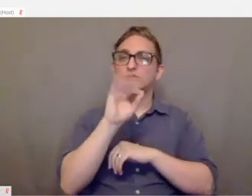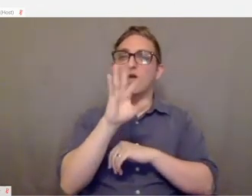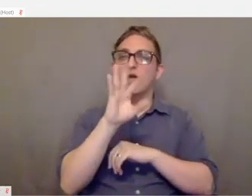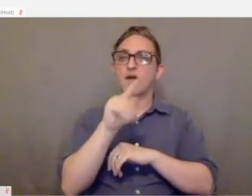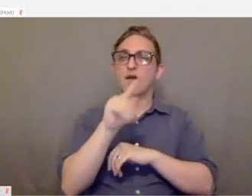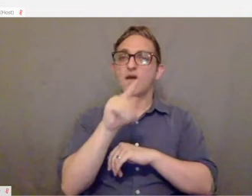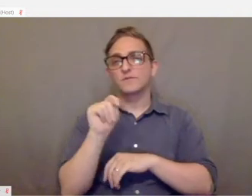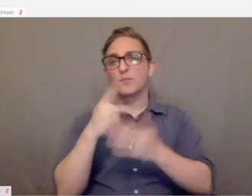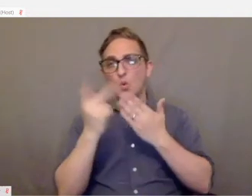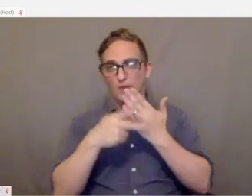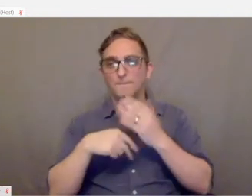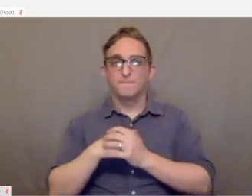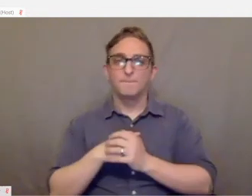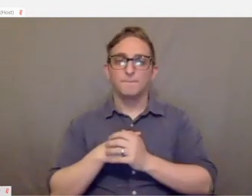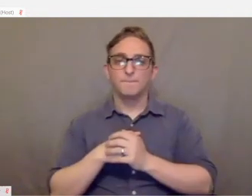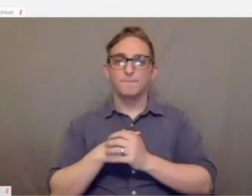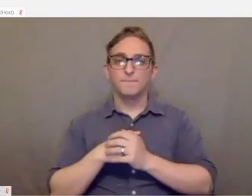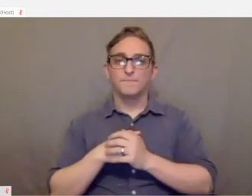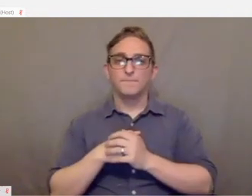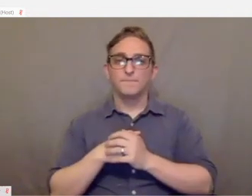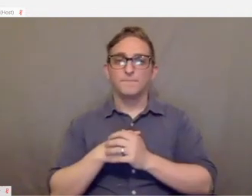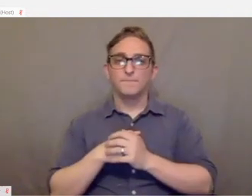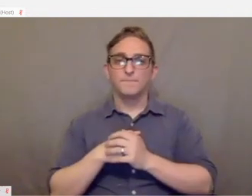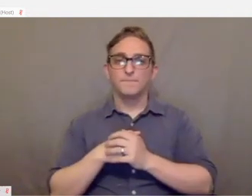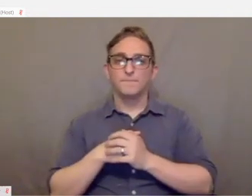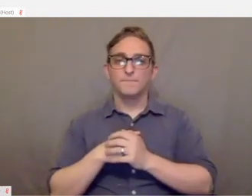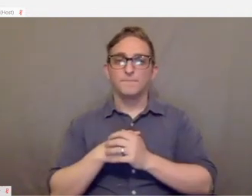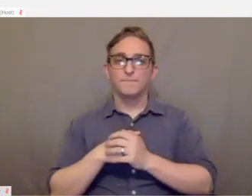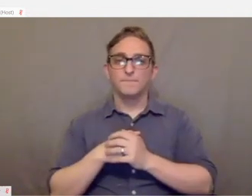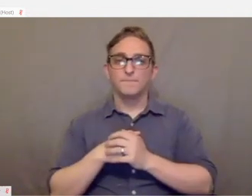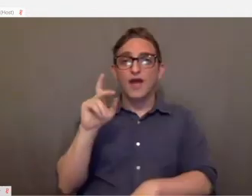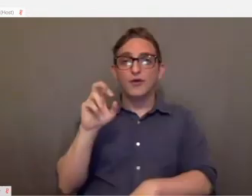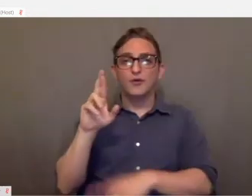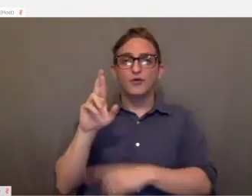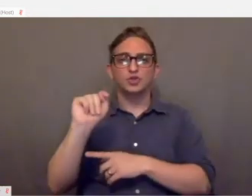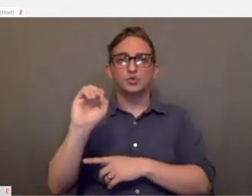Tobii eye tracker is another great solution for PC.